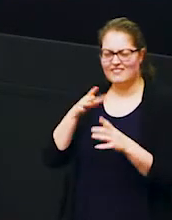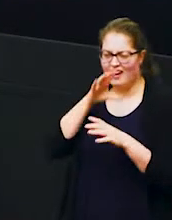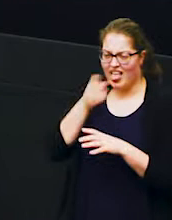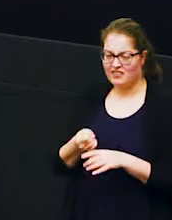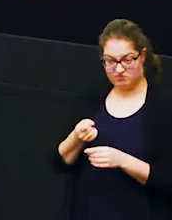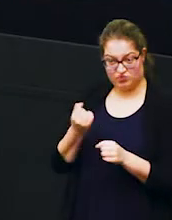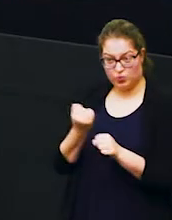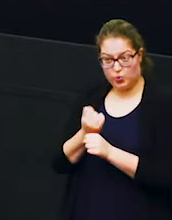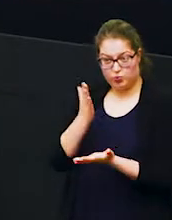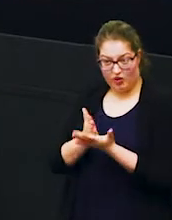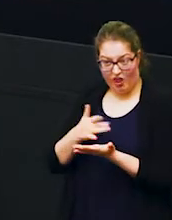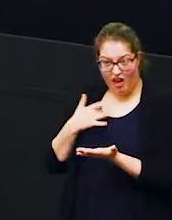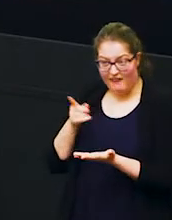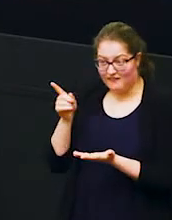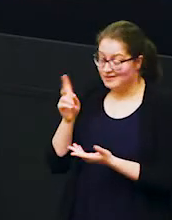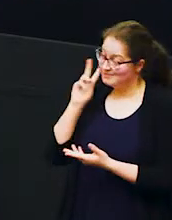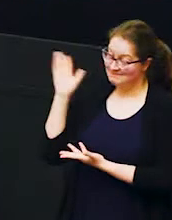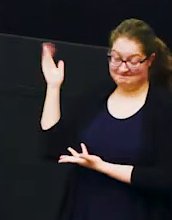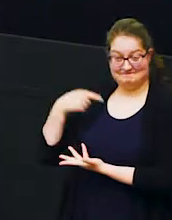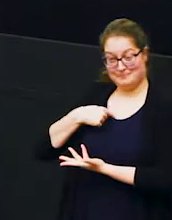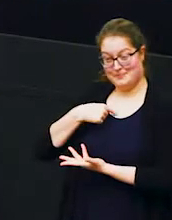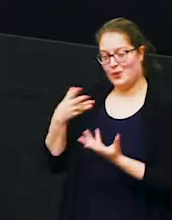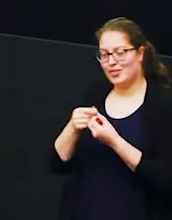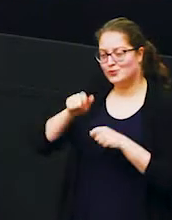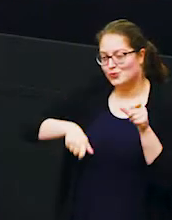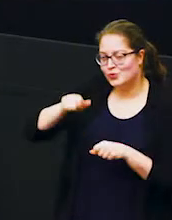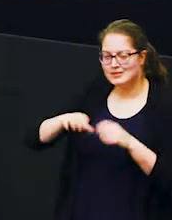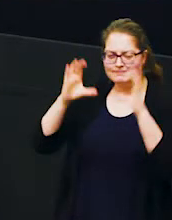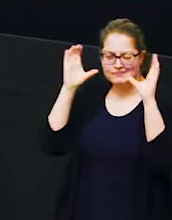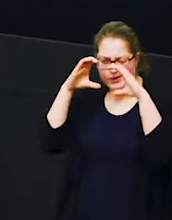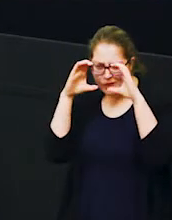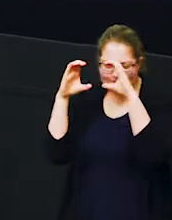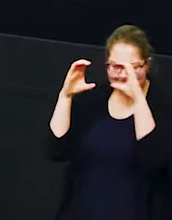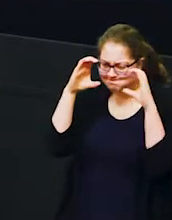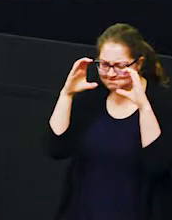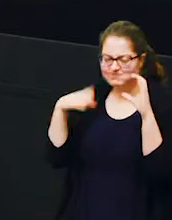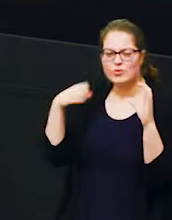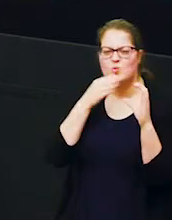so you can see me here and my students with our binoculars and we use binoculars because sometimes